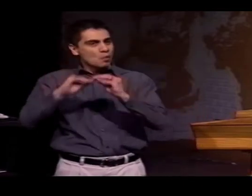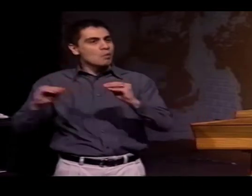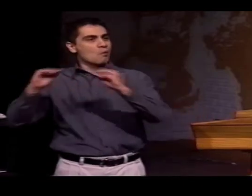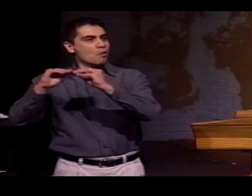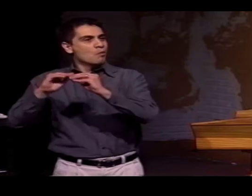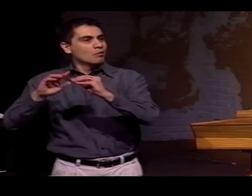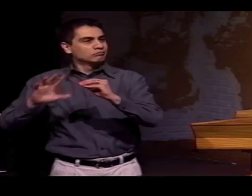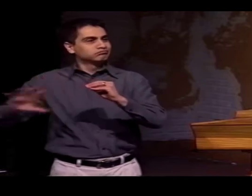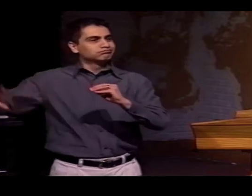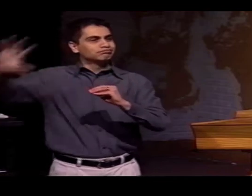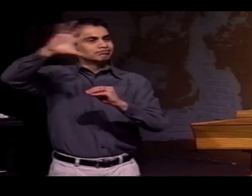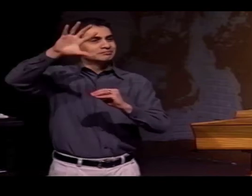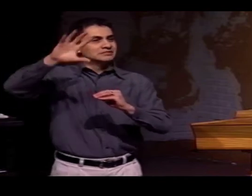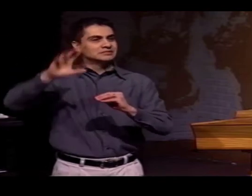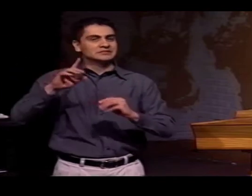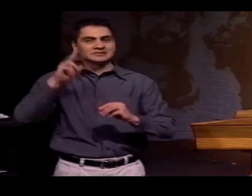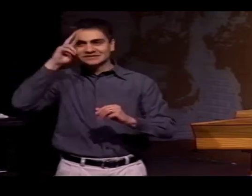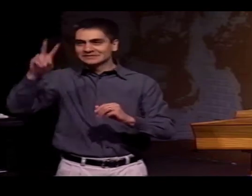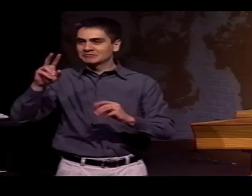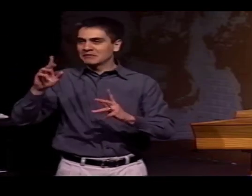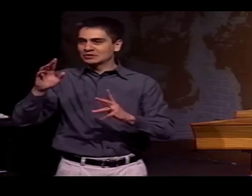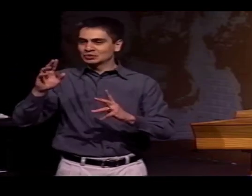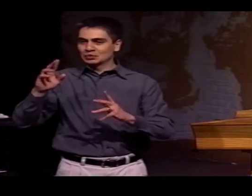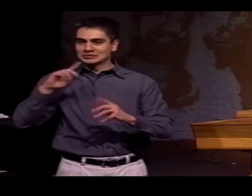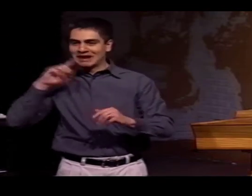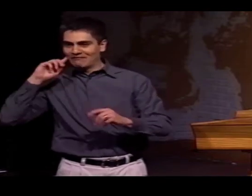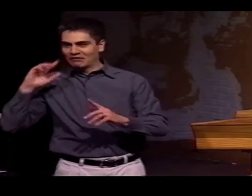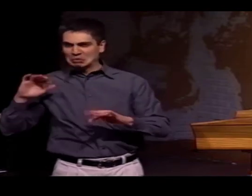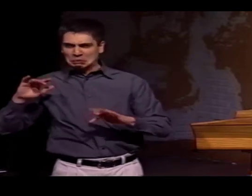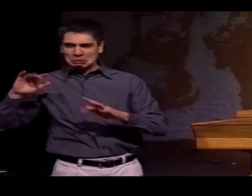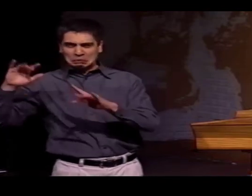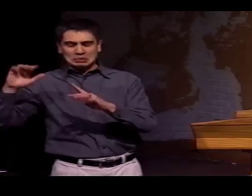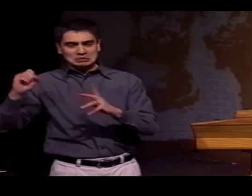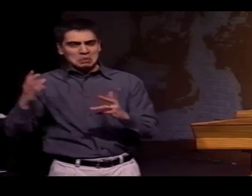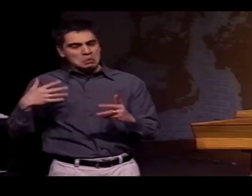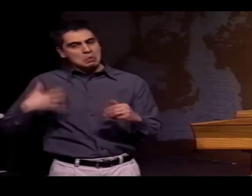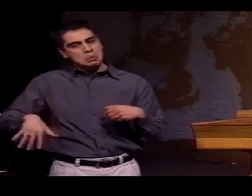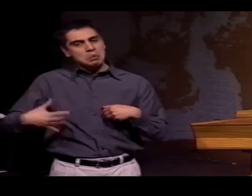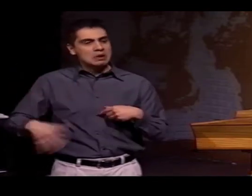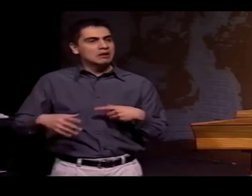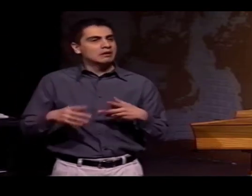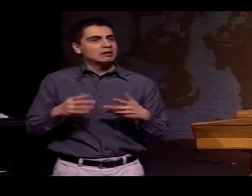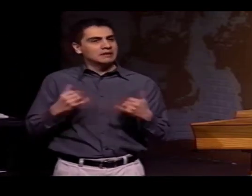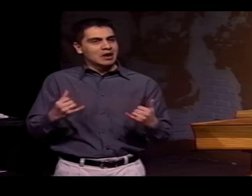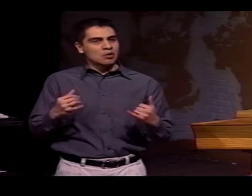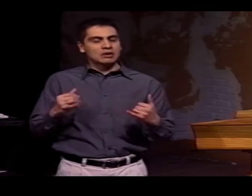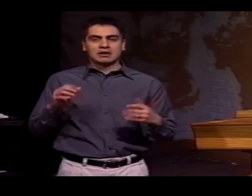IN THE NORTH AND THE EAST AND IN THE WEST OF OUR ENTIRE COUNTRY. SO DEAF MEXICANS HAVE COME TO MANY DIFFERENT PLACES